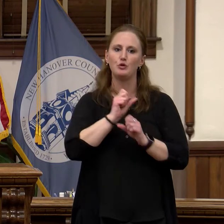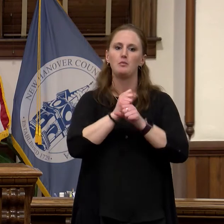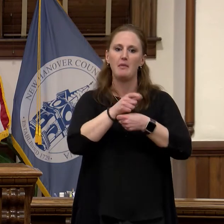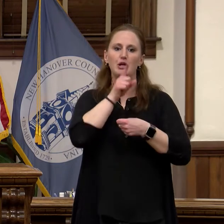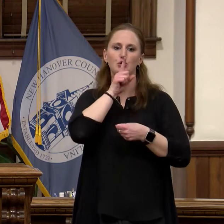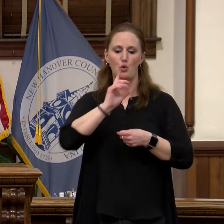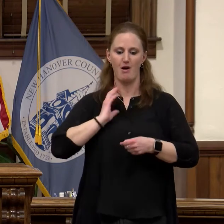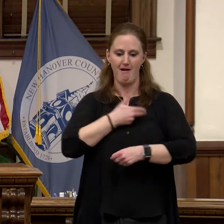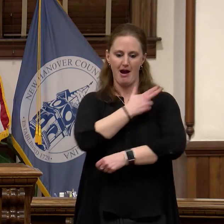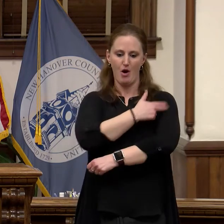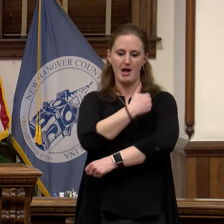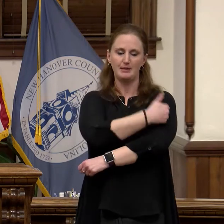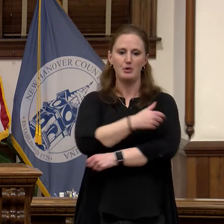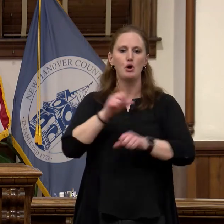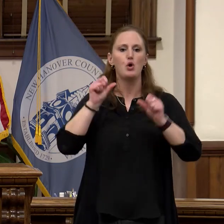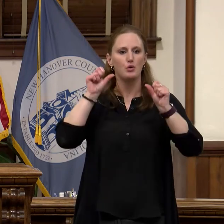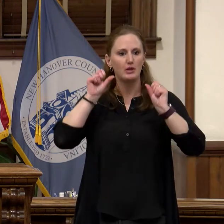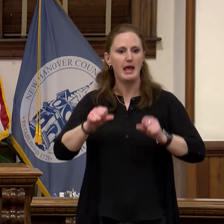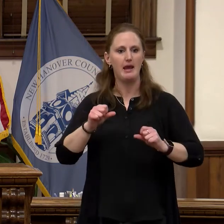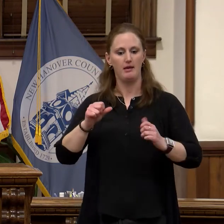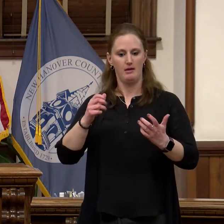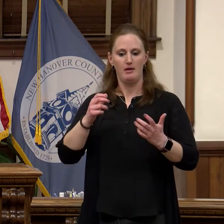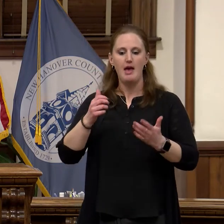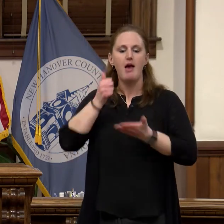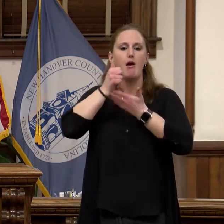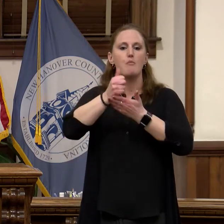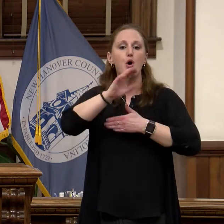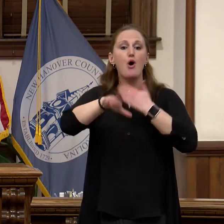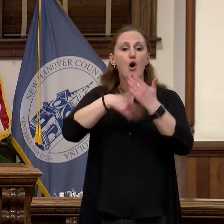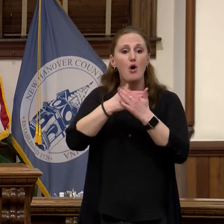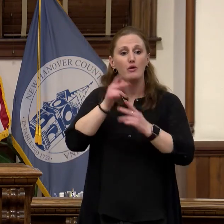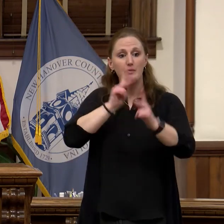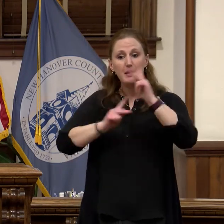needs of the area's rapidly growing population and adapt to changes in the